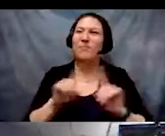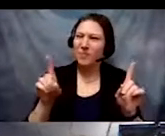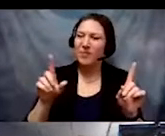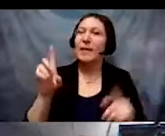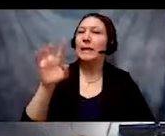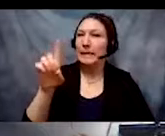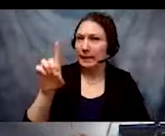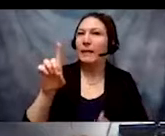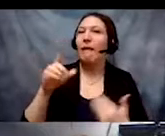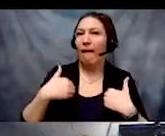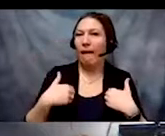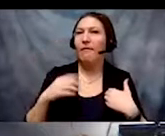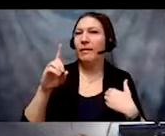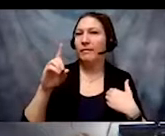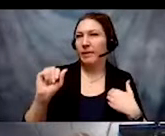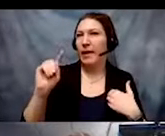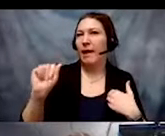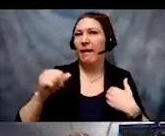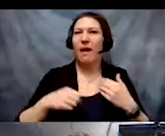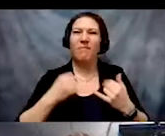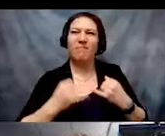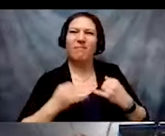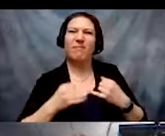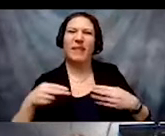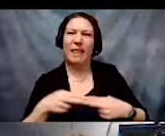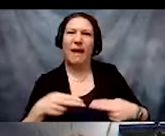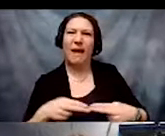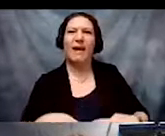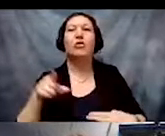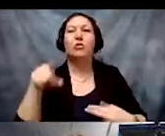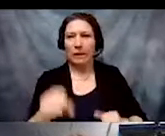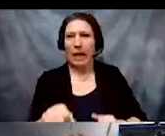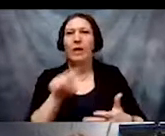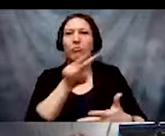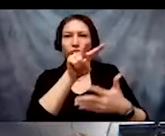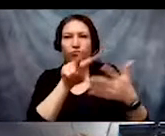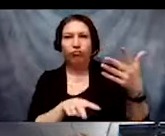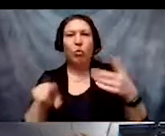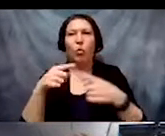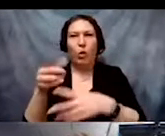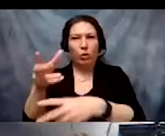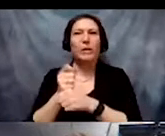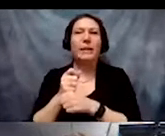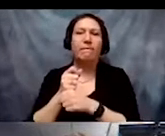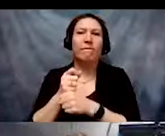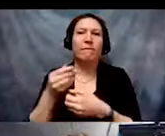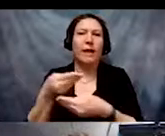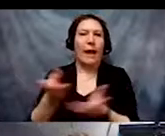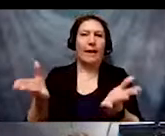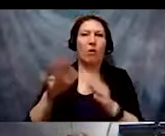the extra data at the end of slide show so you will be able to see it on the accessible handout on the website.